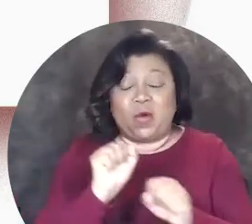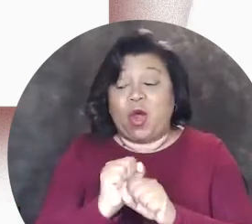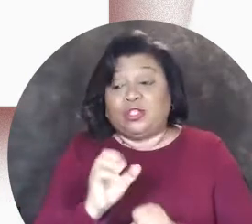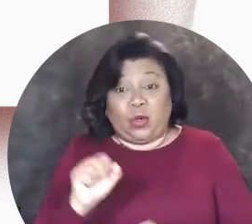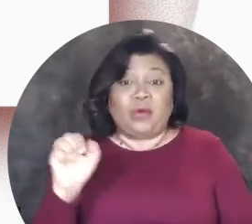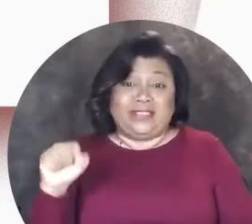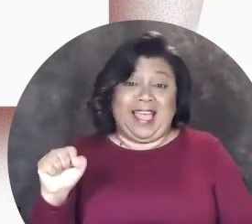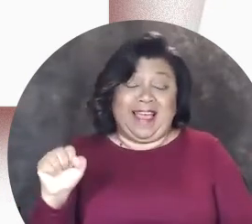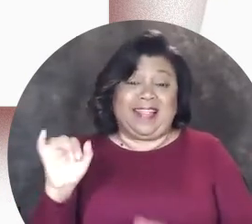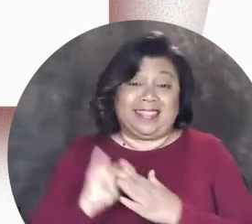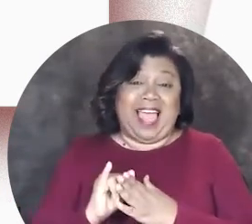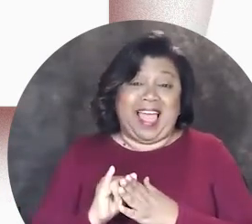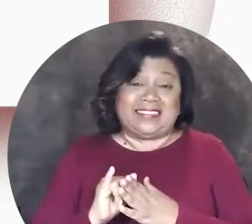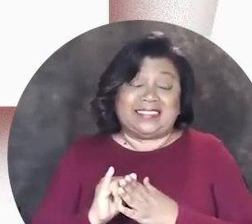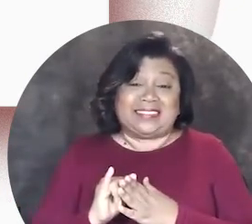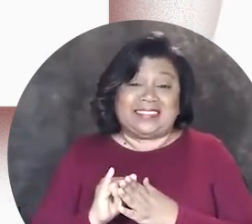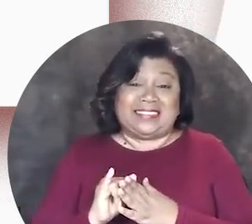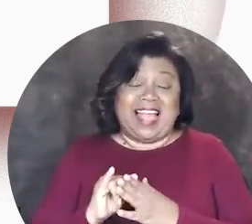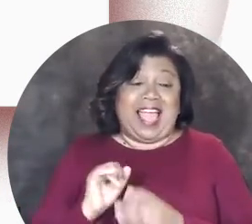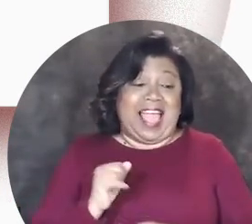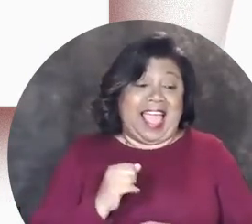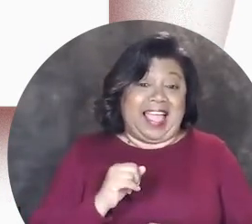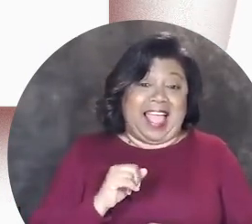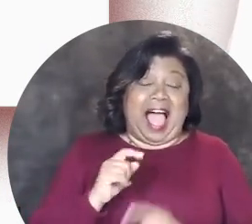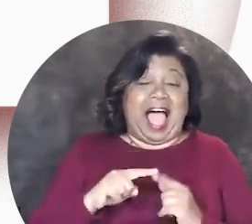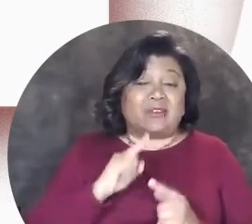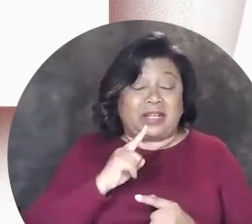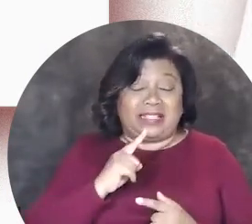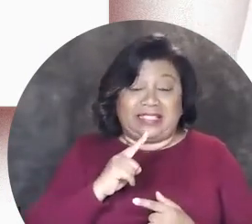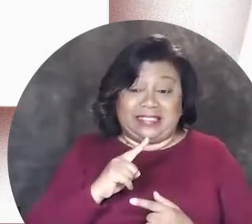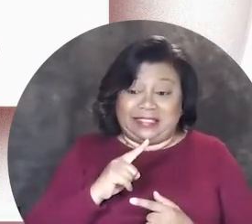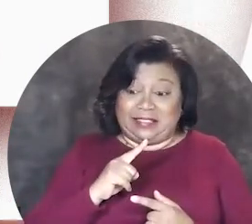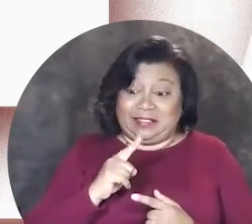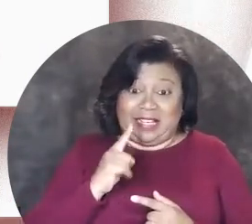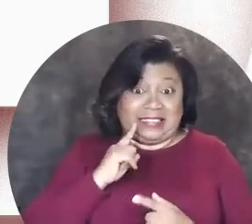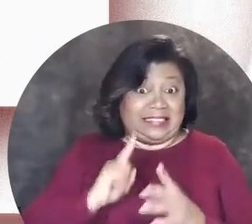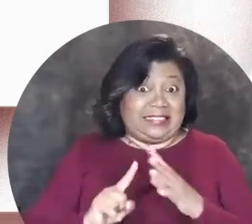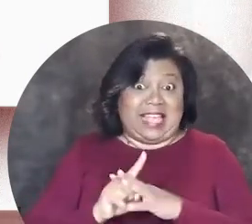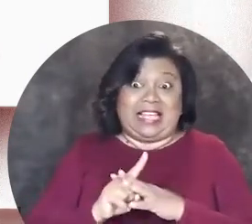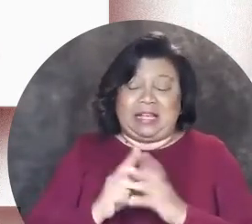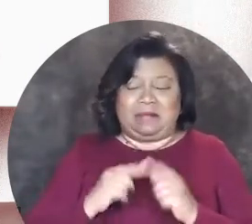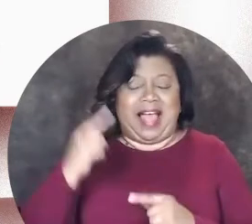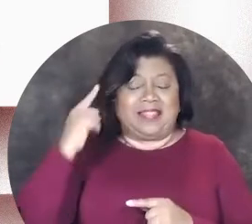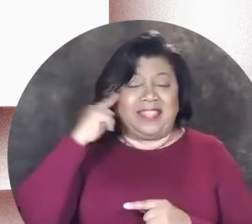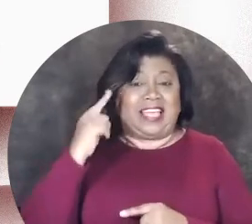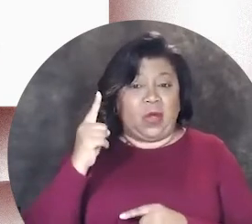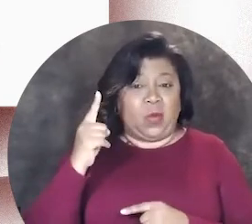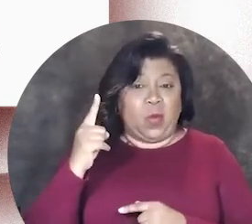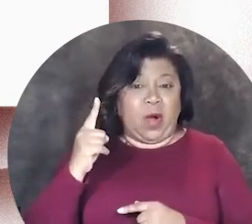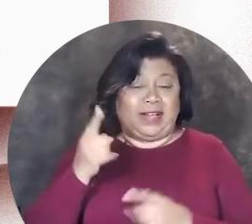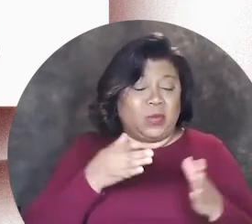amazing work and so, yeah, that statement by Andy I think really stands out because I think in